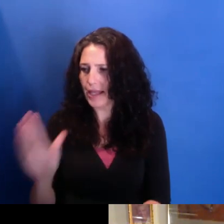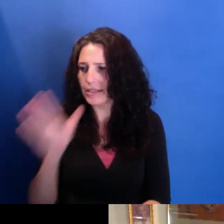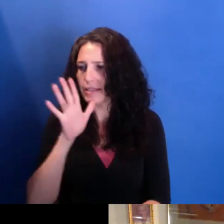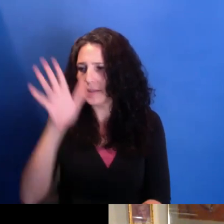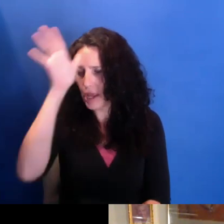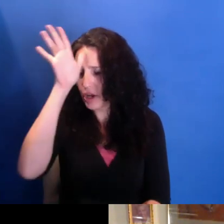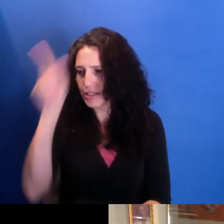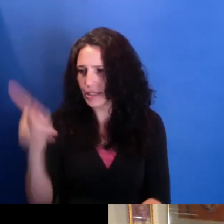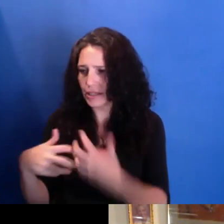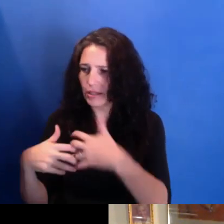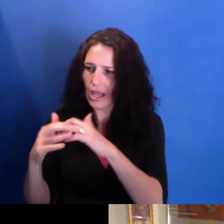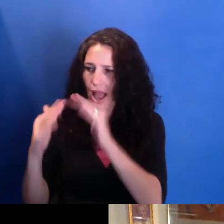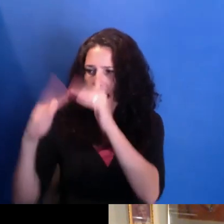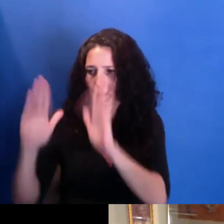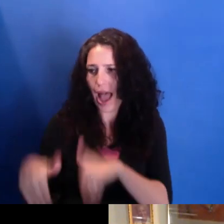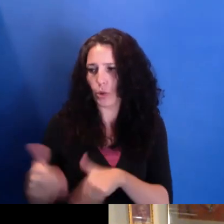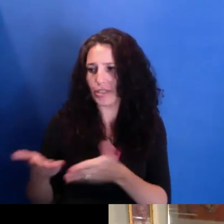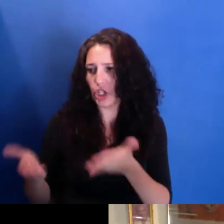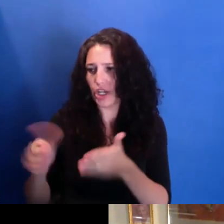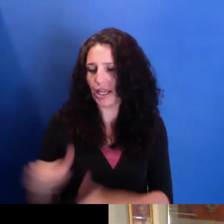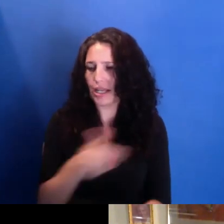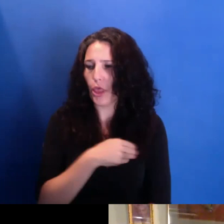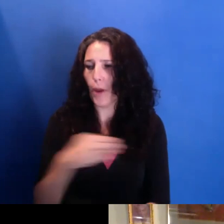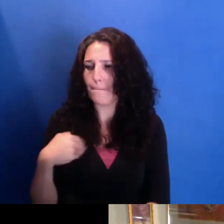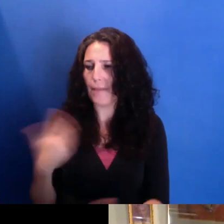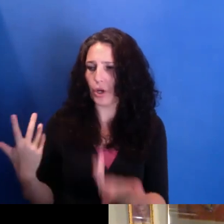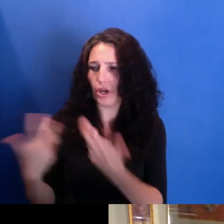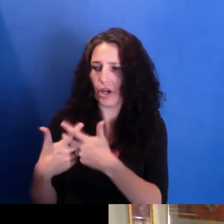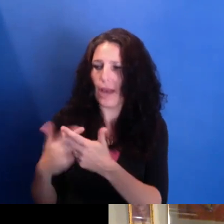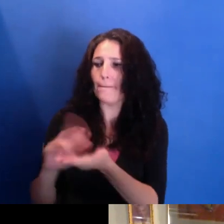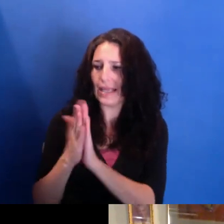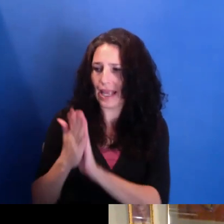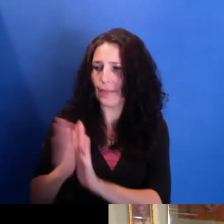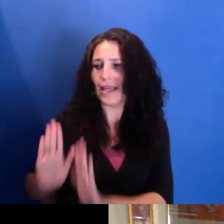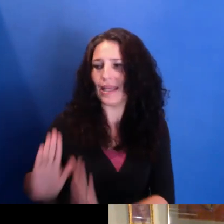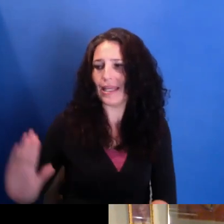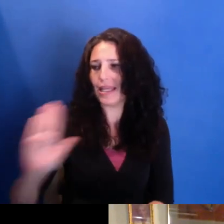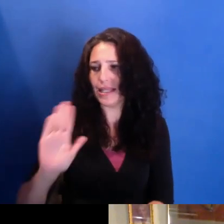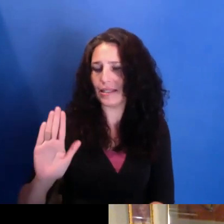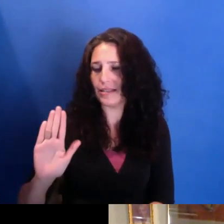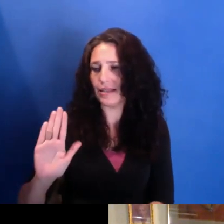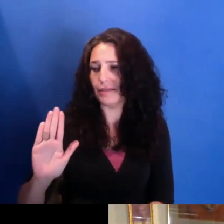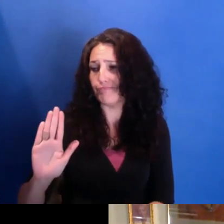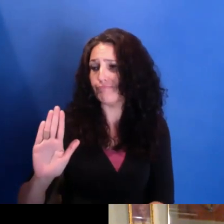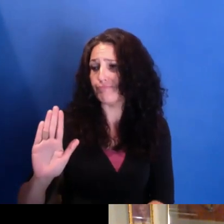And he and his other house members became his family. And that they kind of-- they were definitely on the ball scene, but then